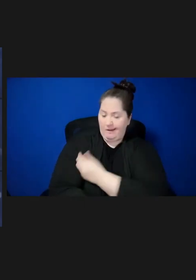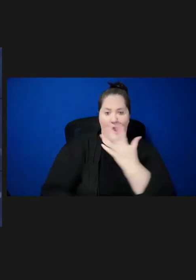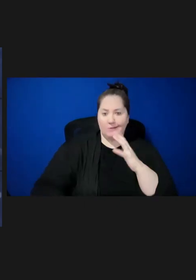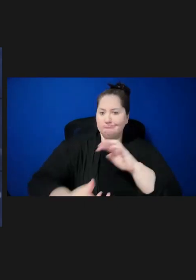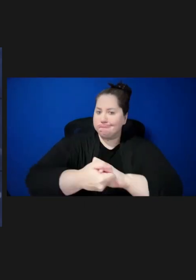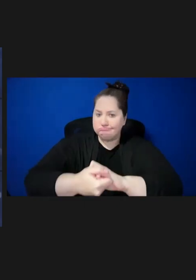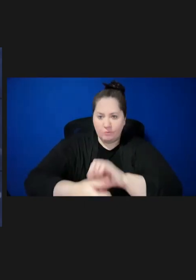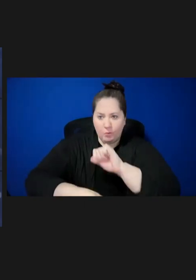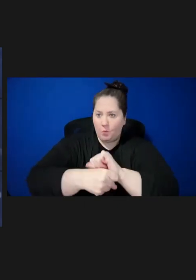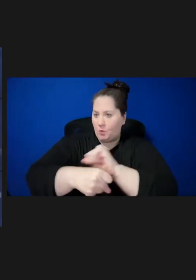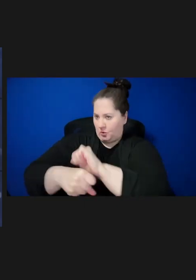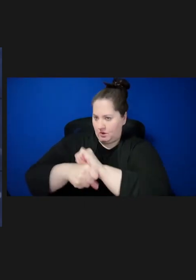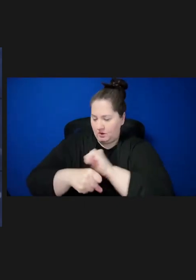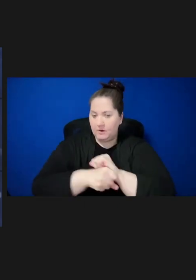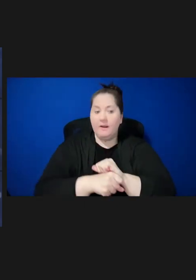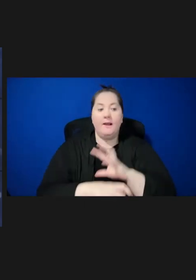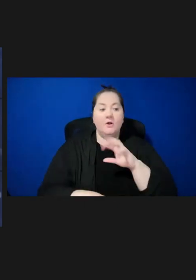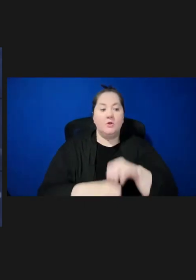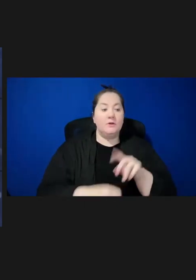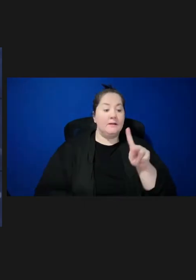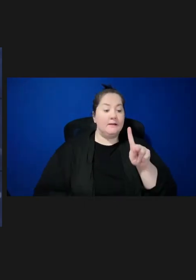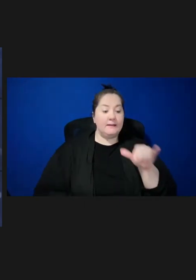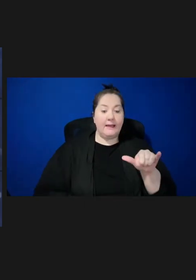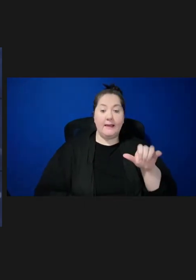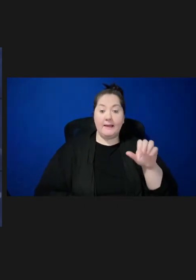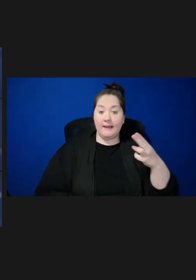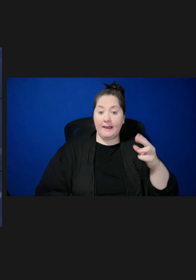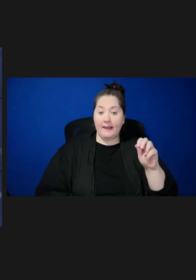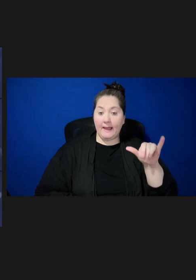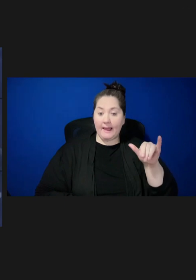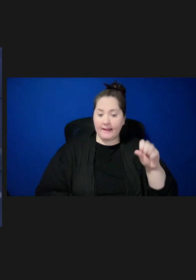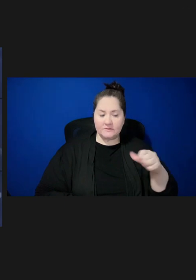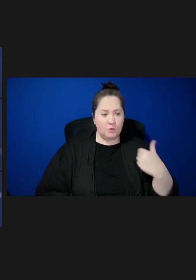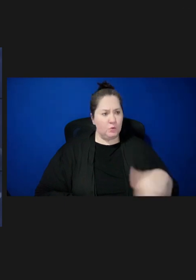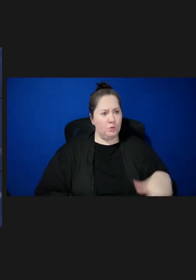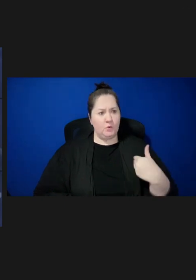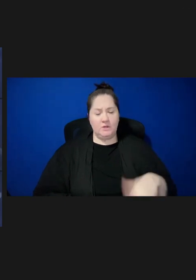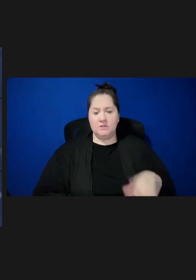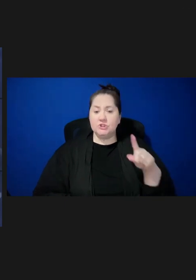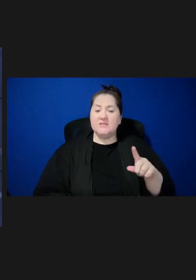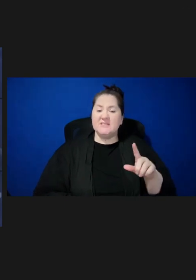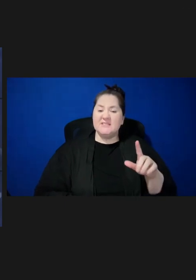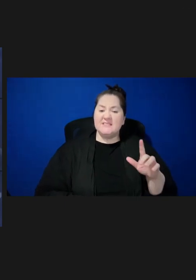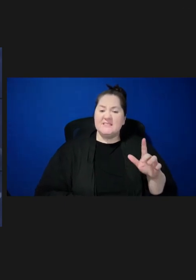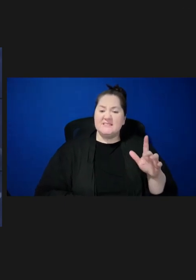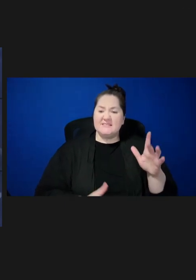including Ms. Kaye Hayes, who has a dynamic infectious disease prevention portfolio and takes